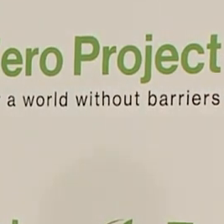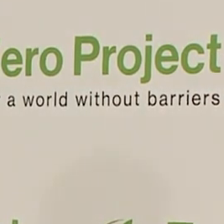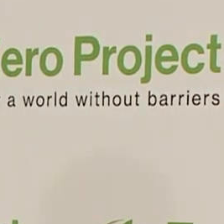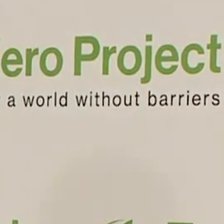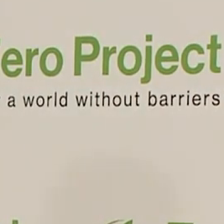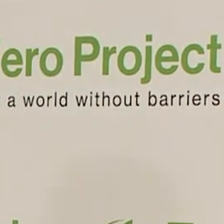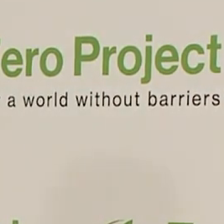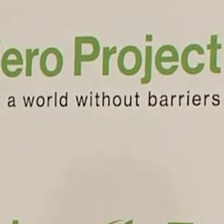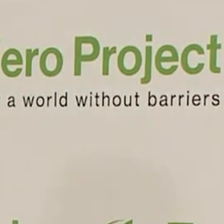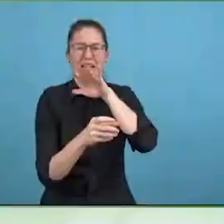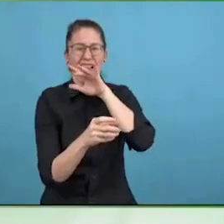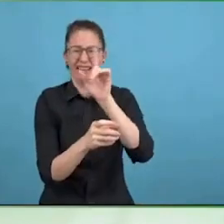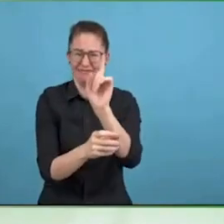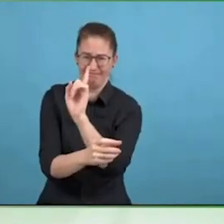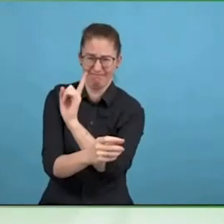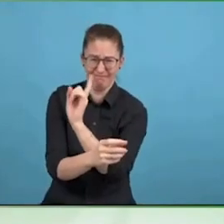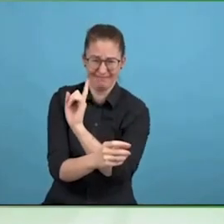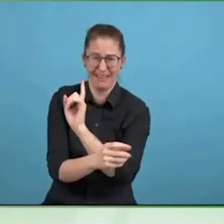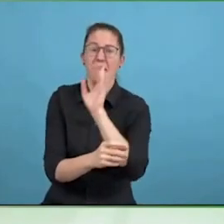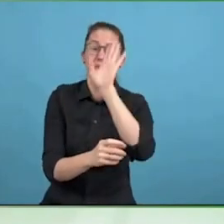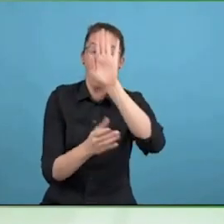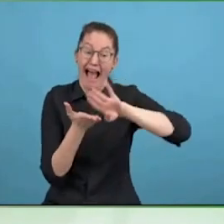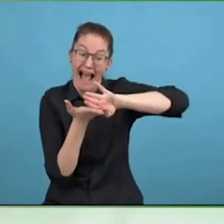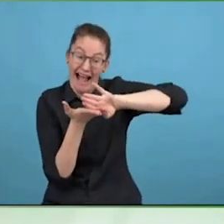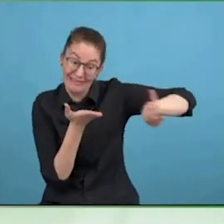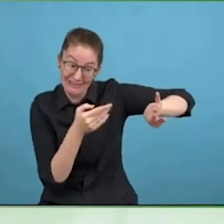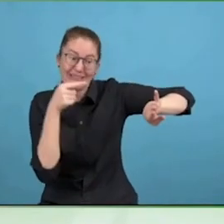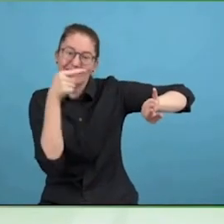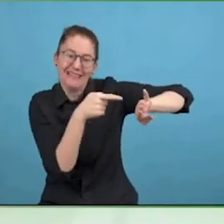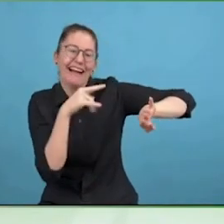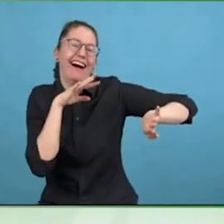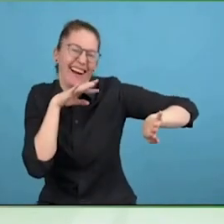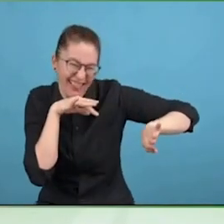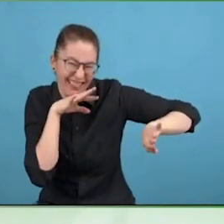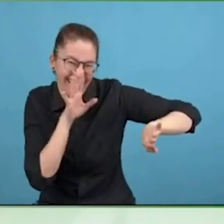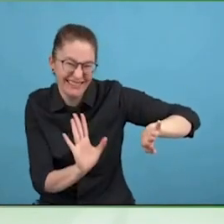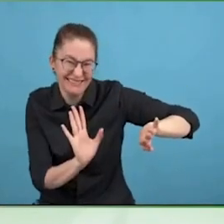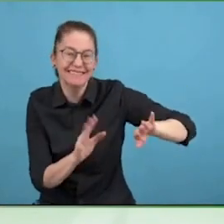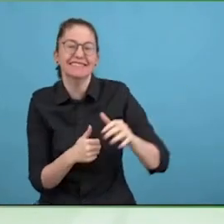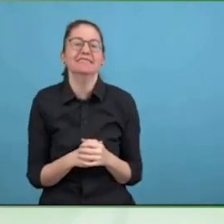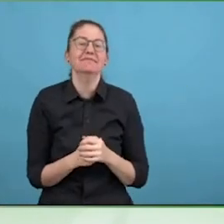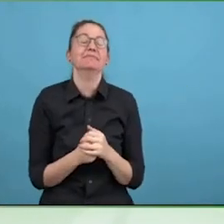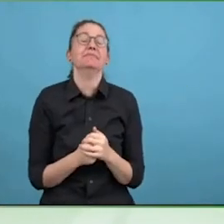approach of the program to align it with the way that we deal with decarbonisation and sustainability.